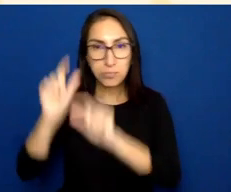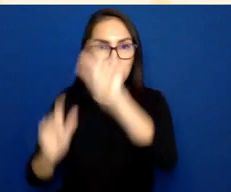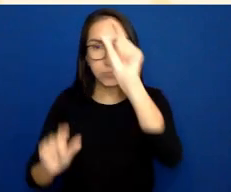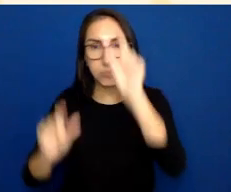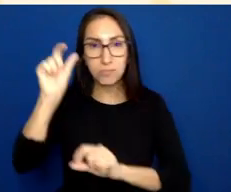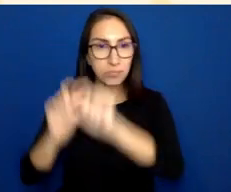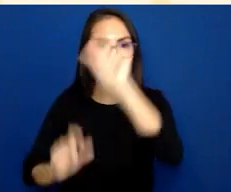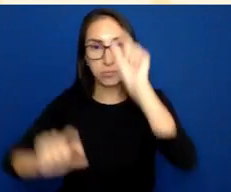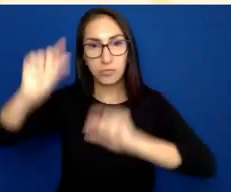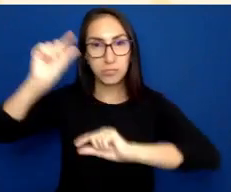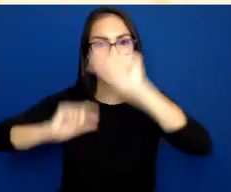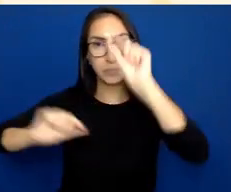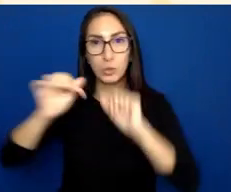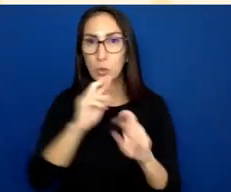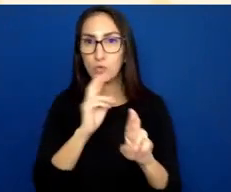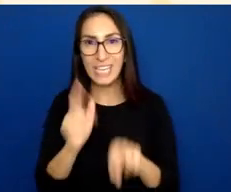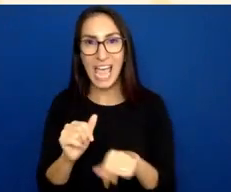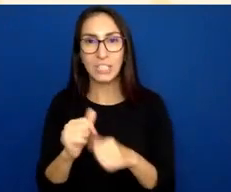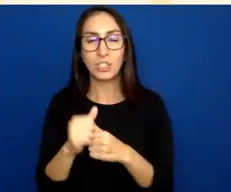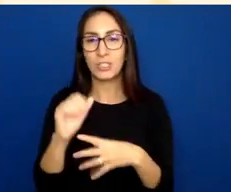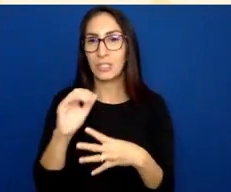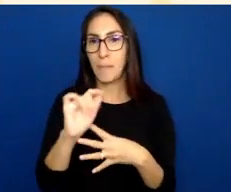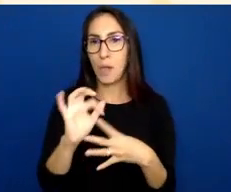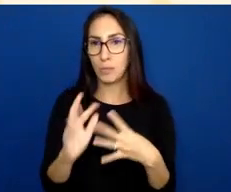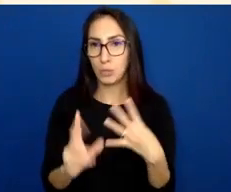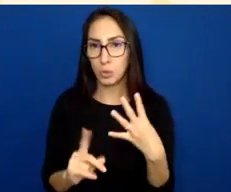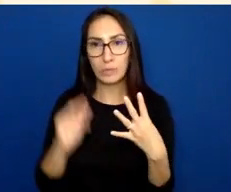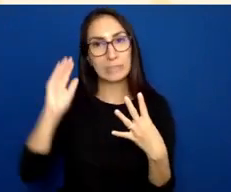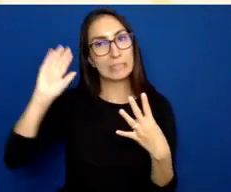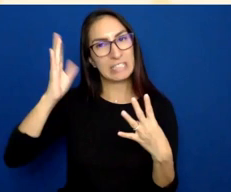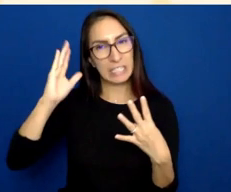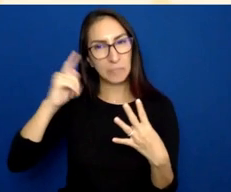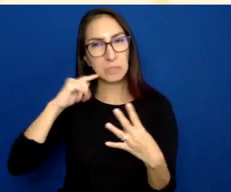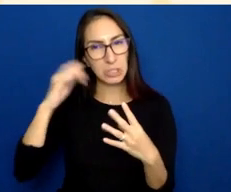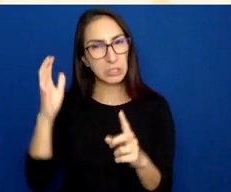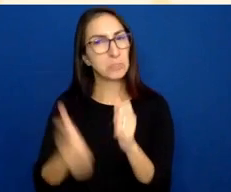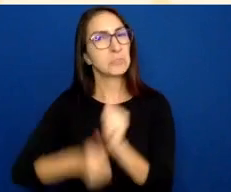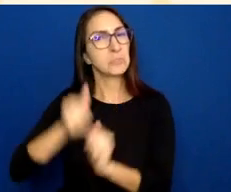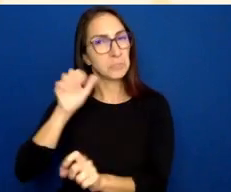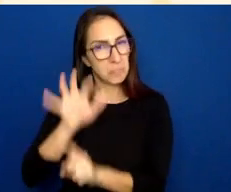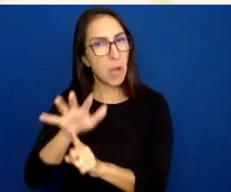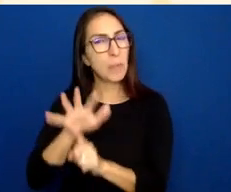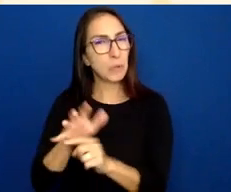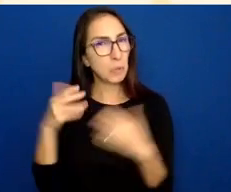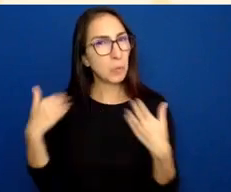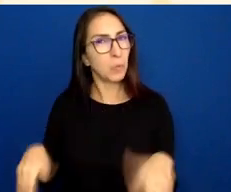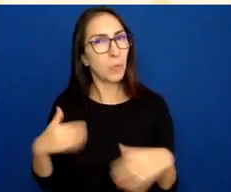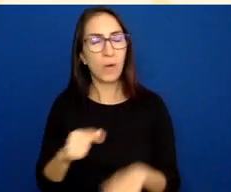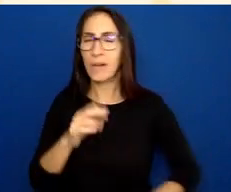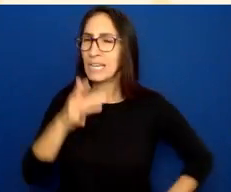And multiple choice seems to be the winner, by a long shot. That’s really interesting.